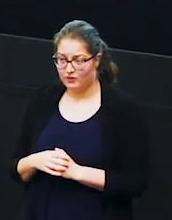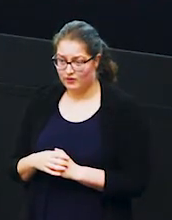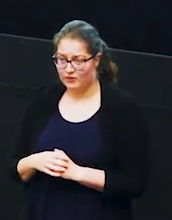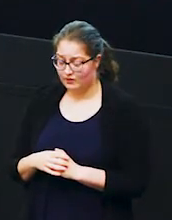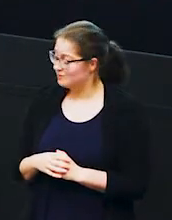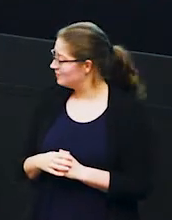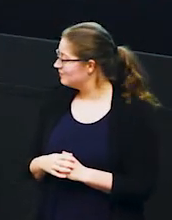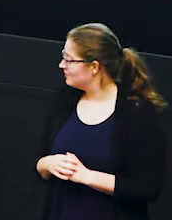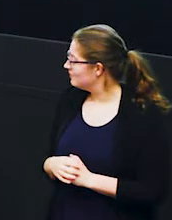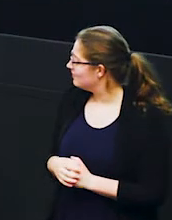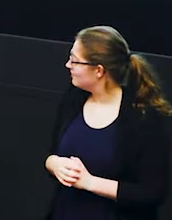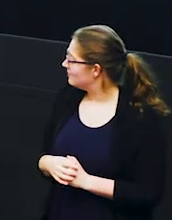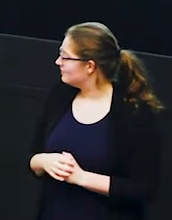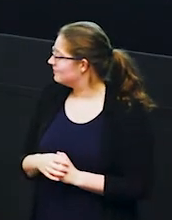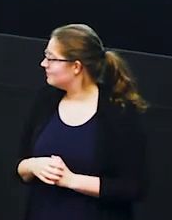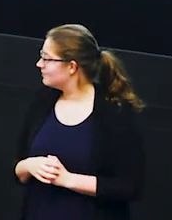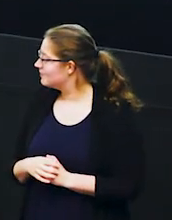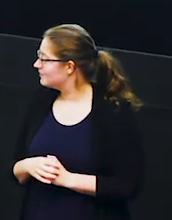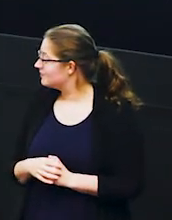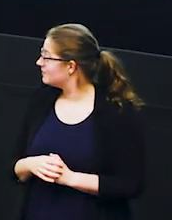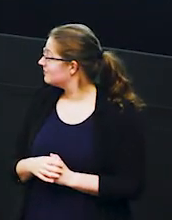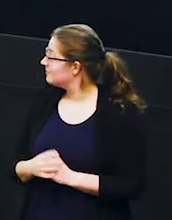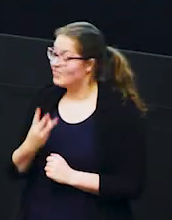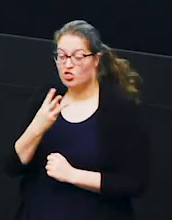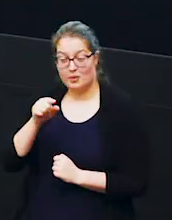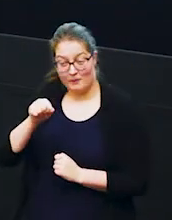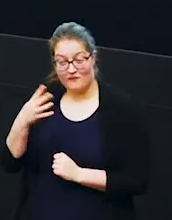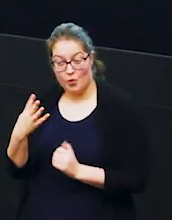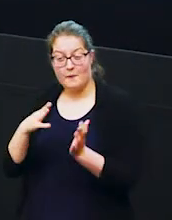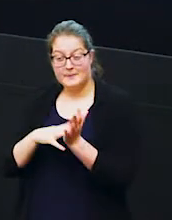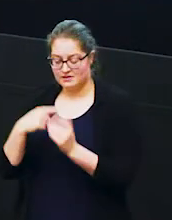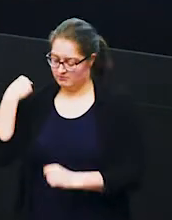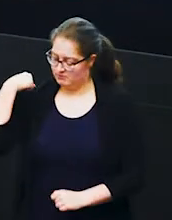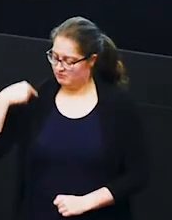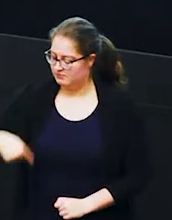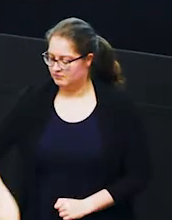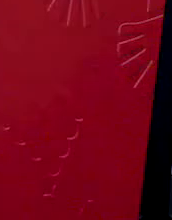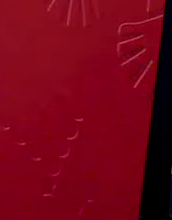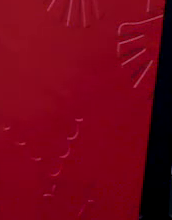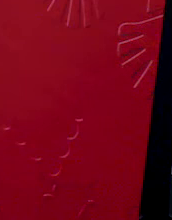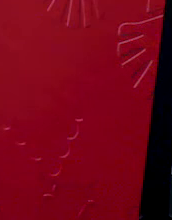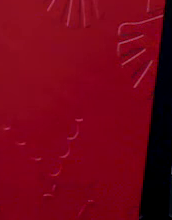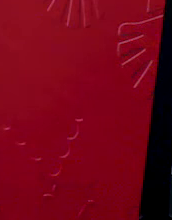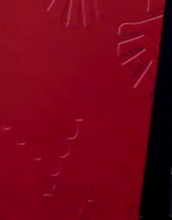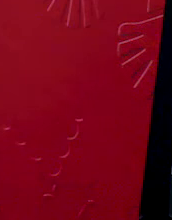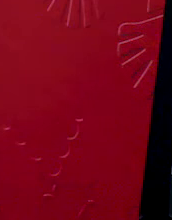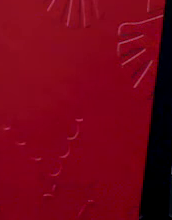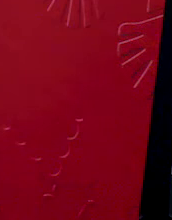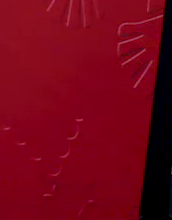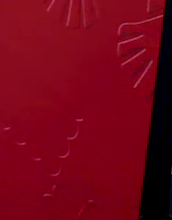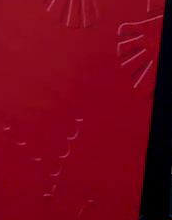he's also 3.4 meters at the shoulder again what does that look like well this mark here